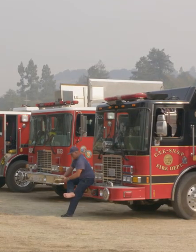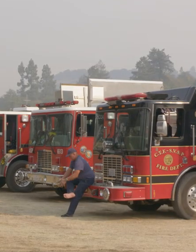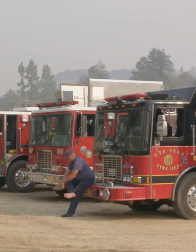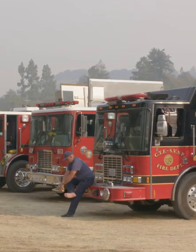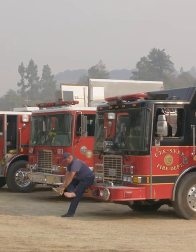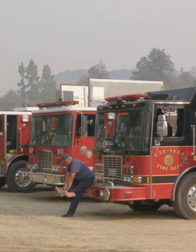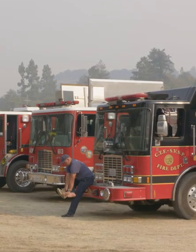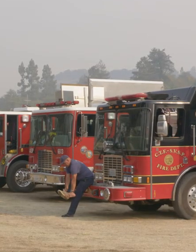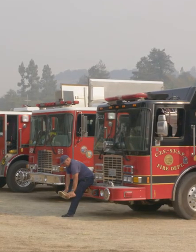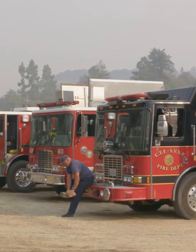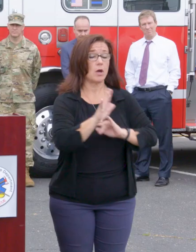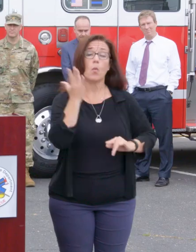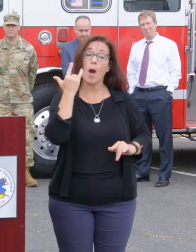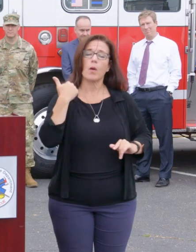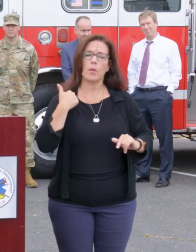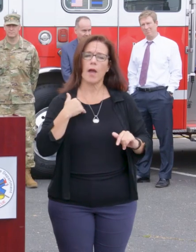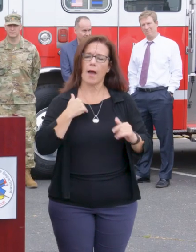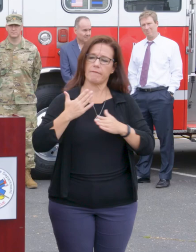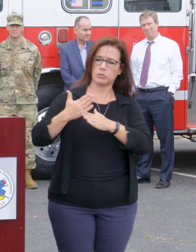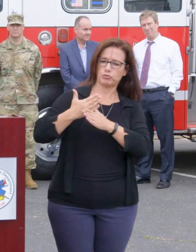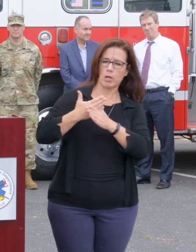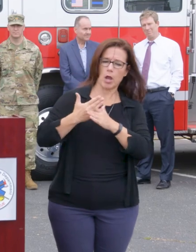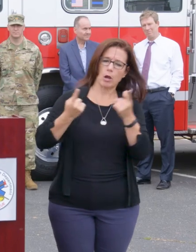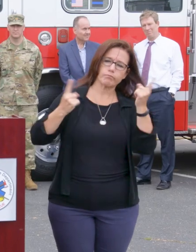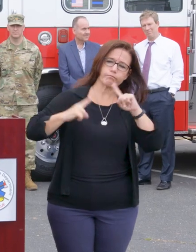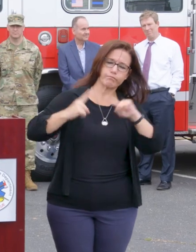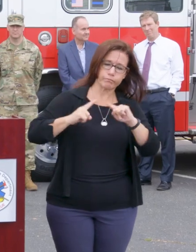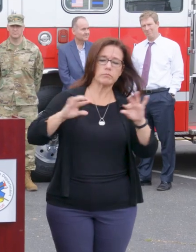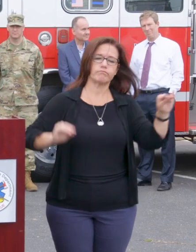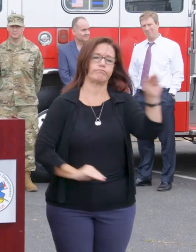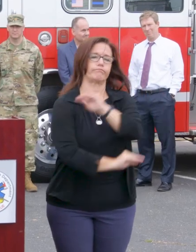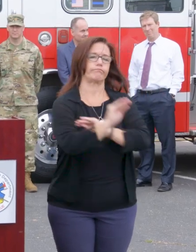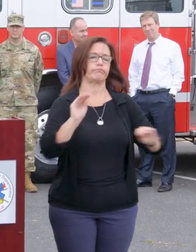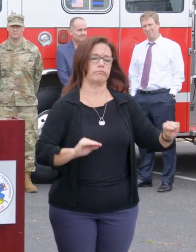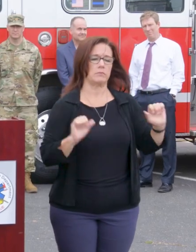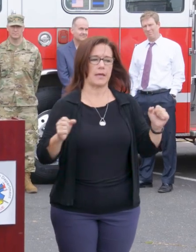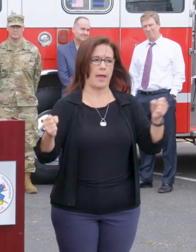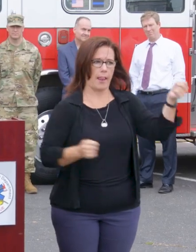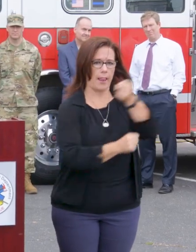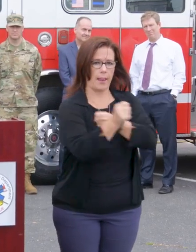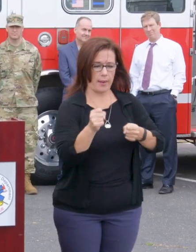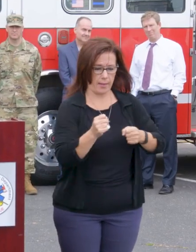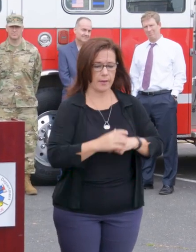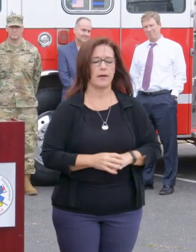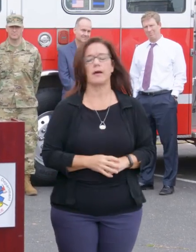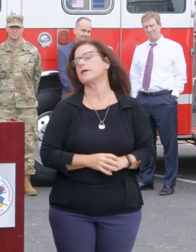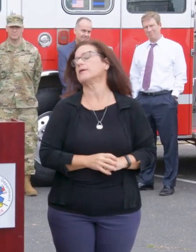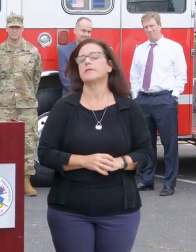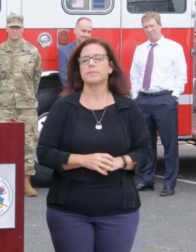mutual aid system and all other kinds of assets to roll into and try to minimize